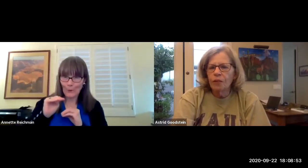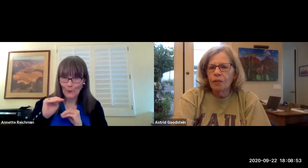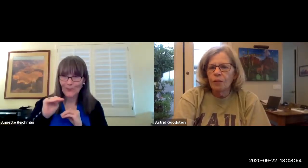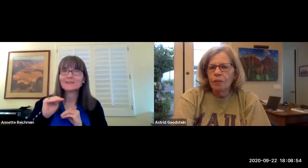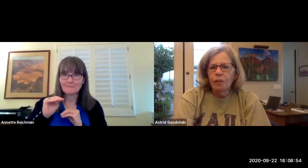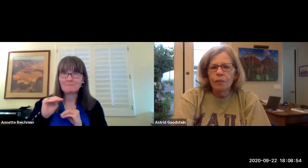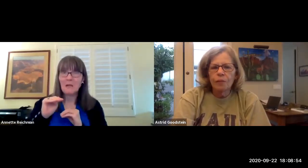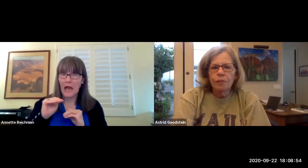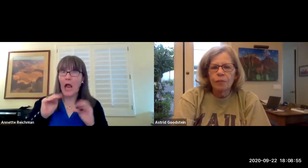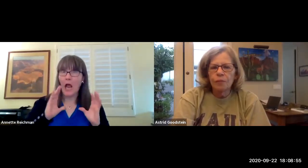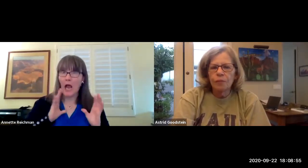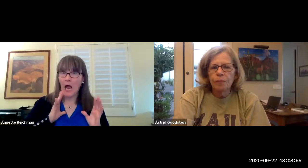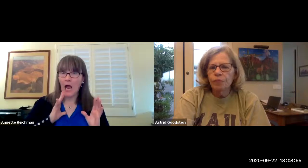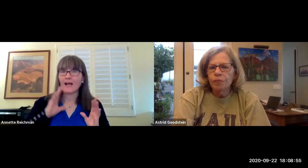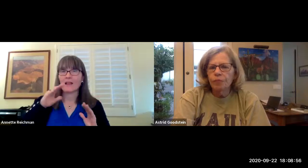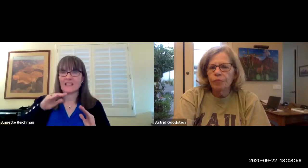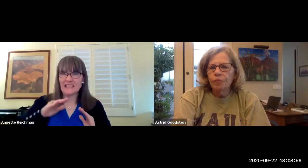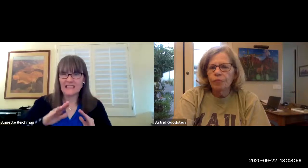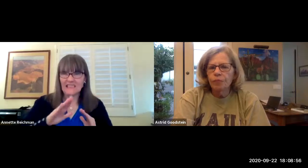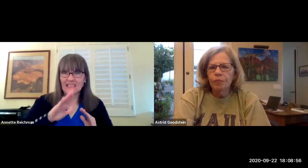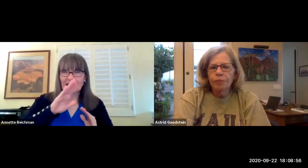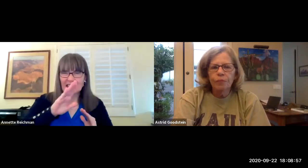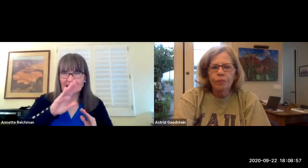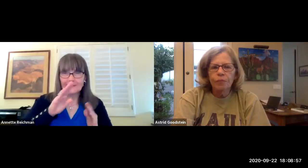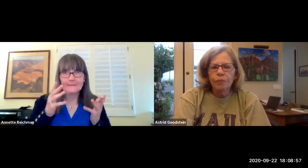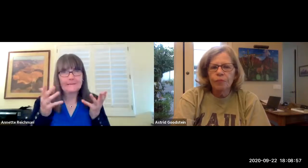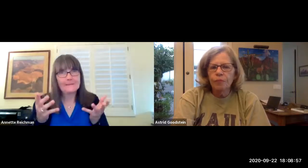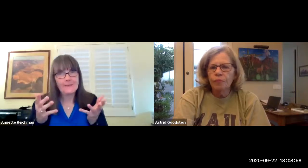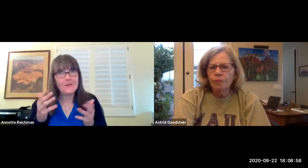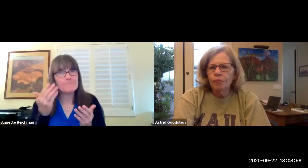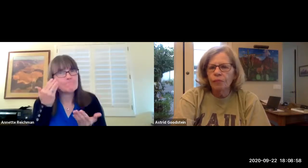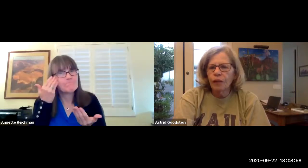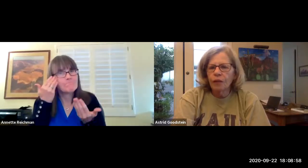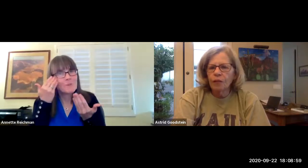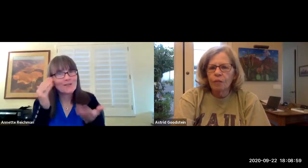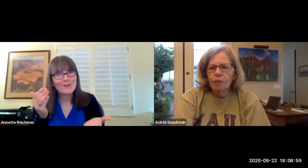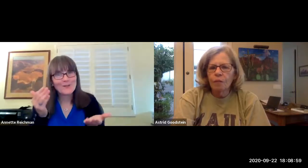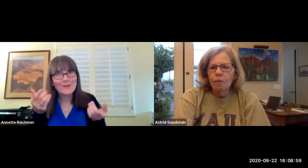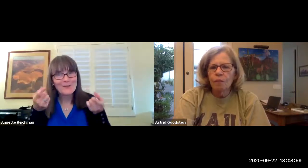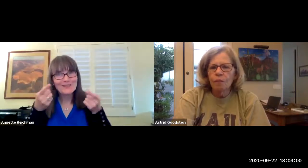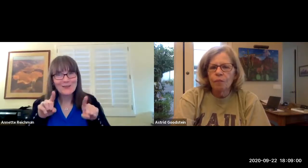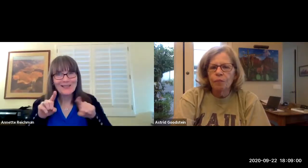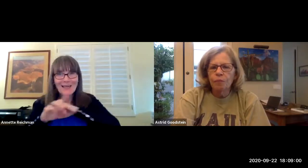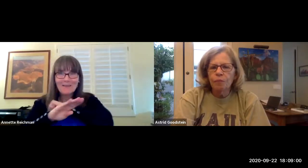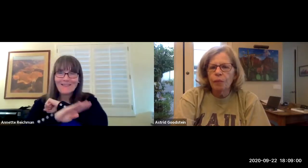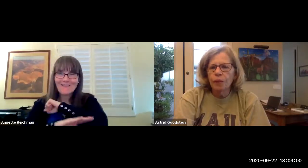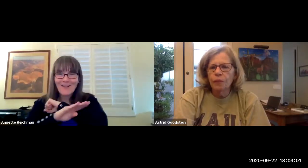those numbers have dropped but